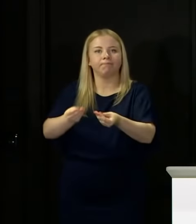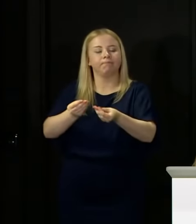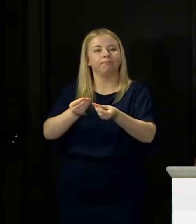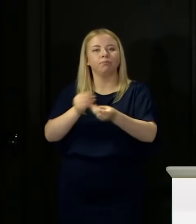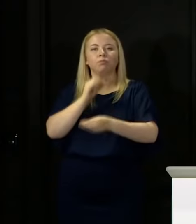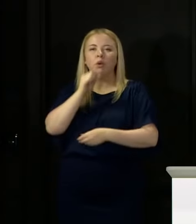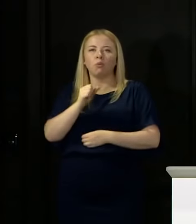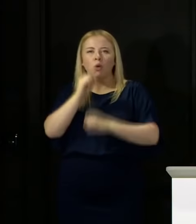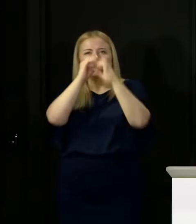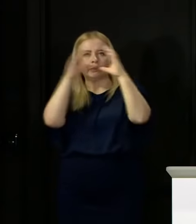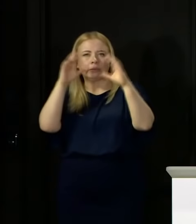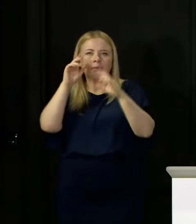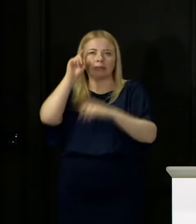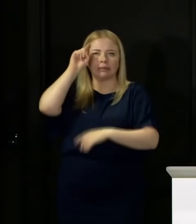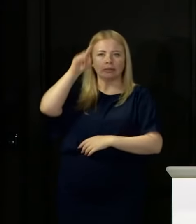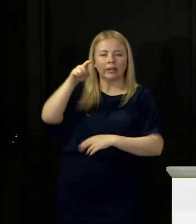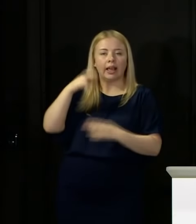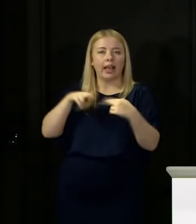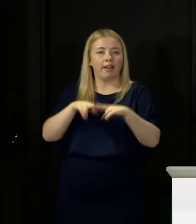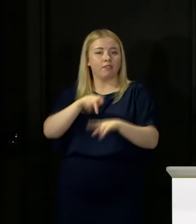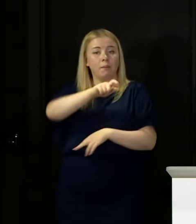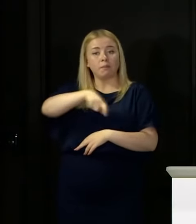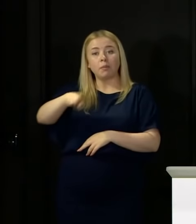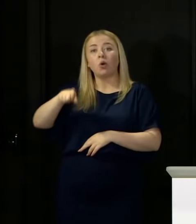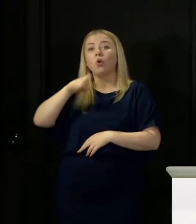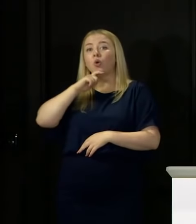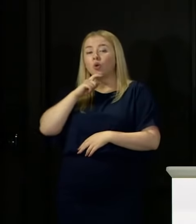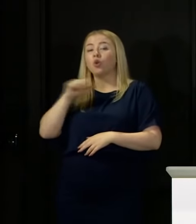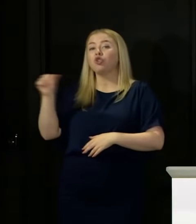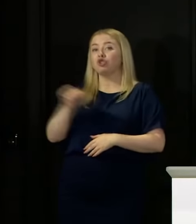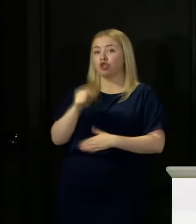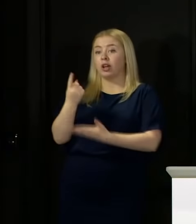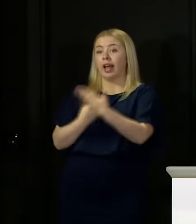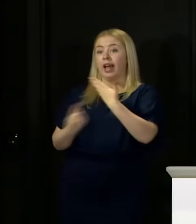whether people who should have been isolating weren't isolating.